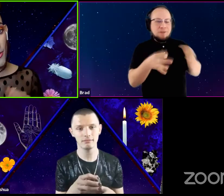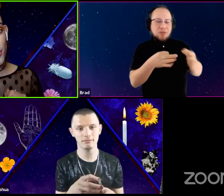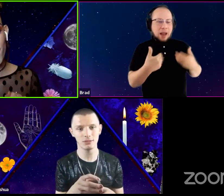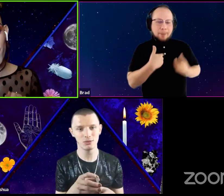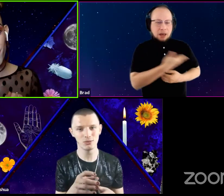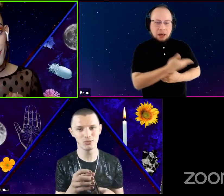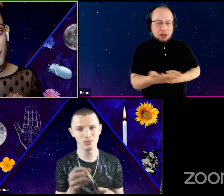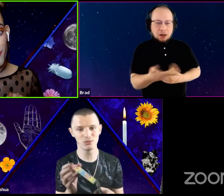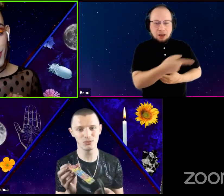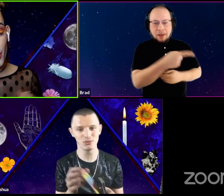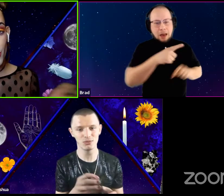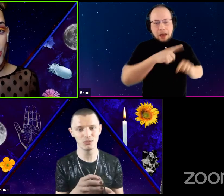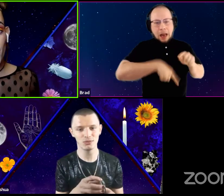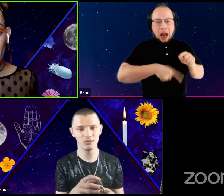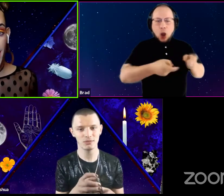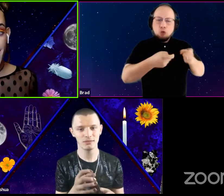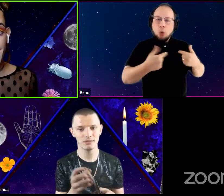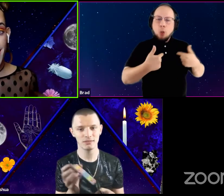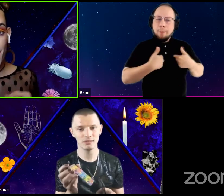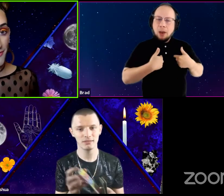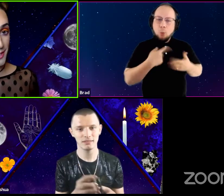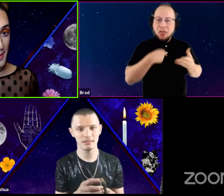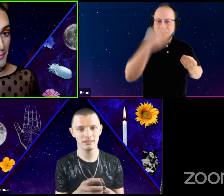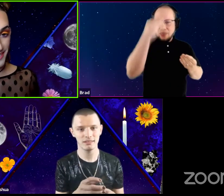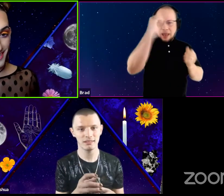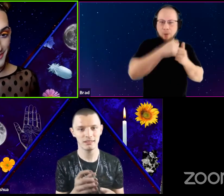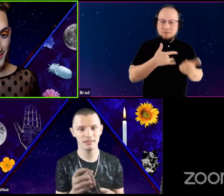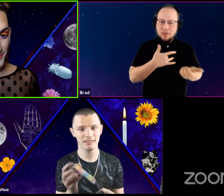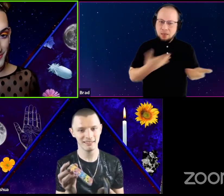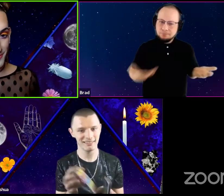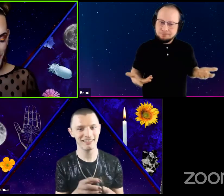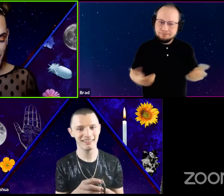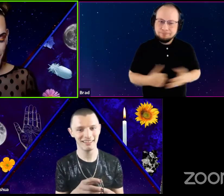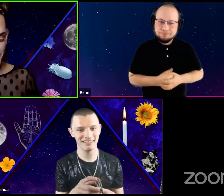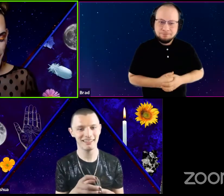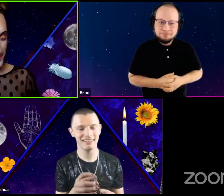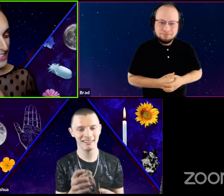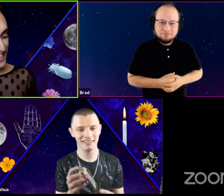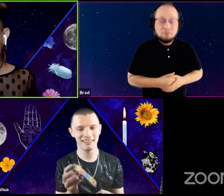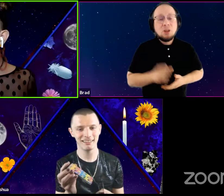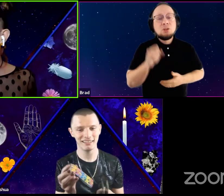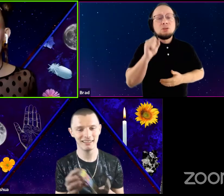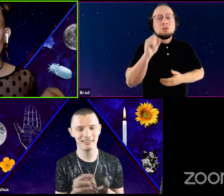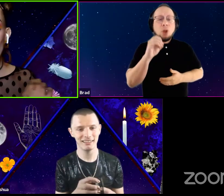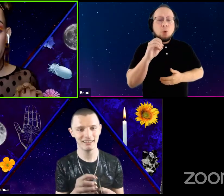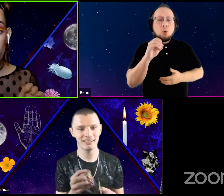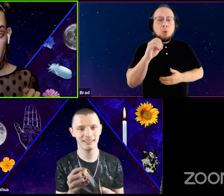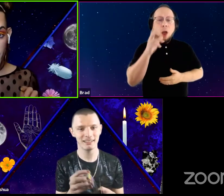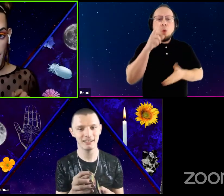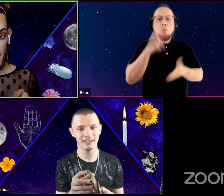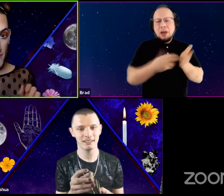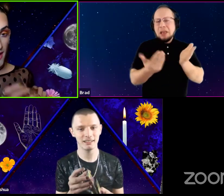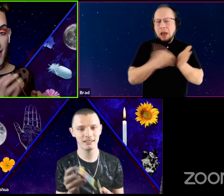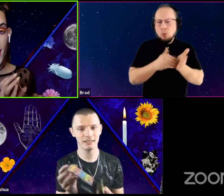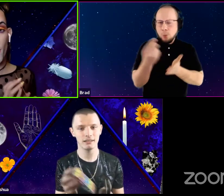or to control what I think and how I feel about myself. So I'm going to read it one more time.